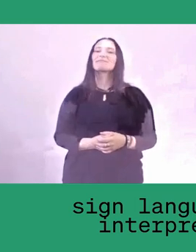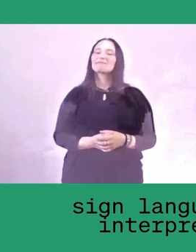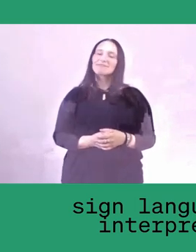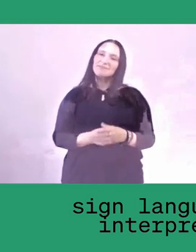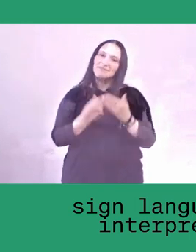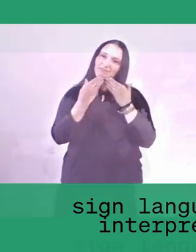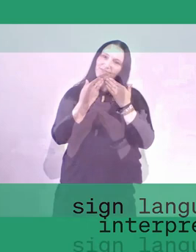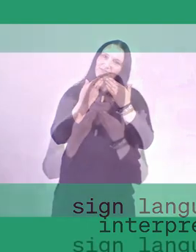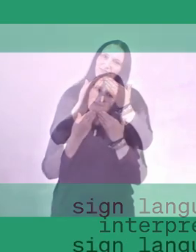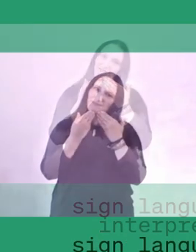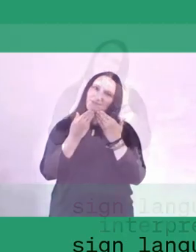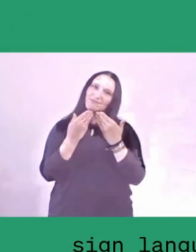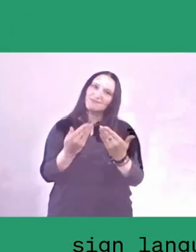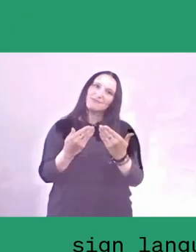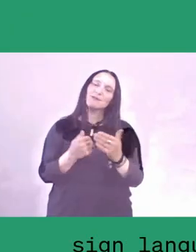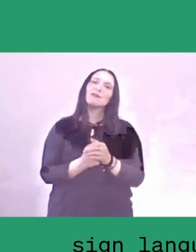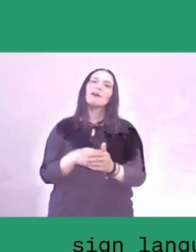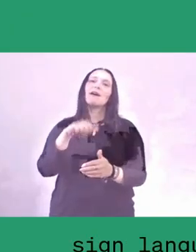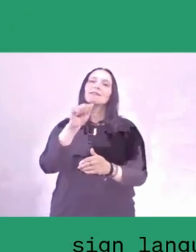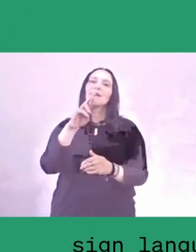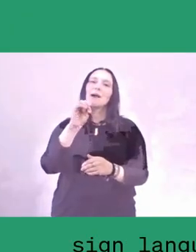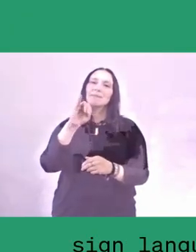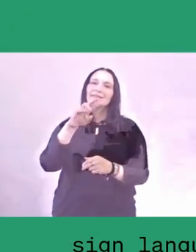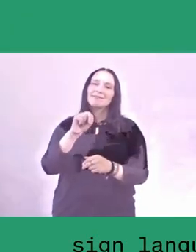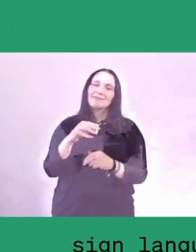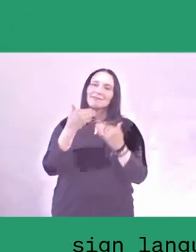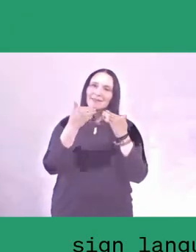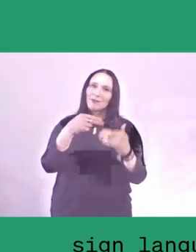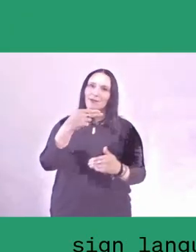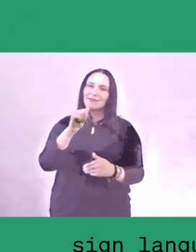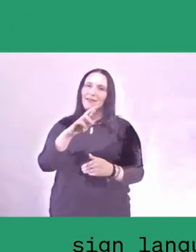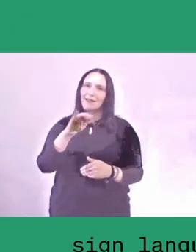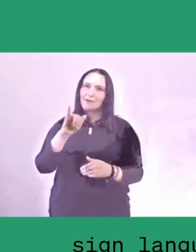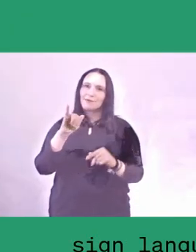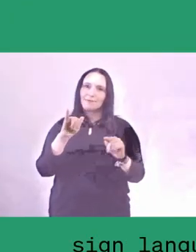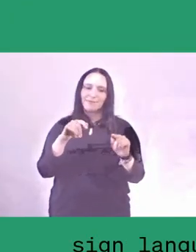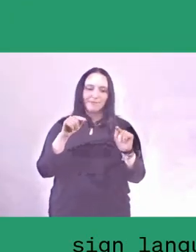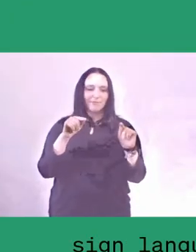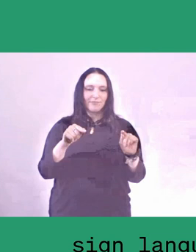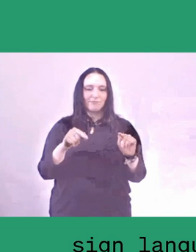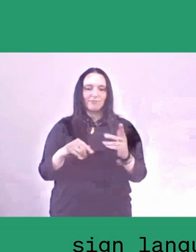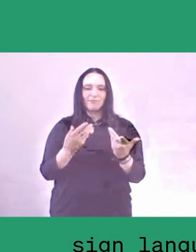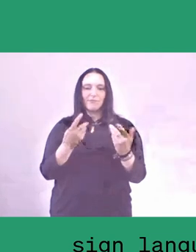We have a question to Melani.